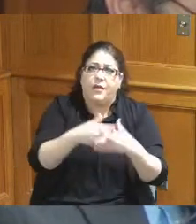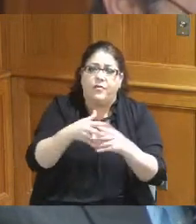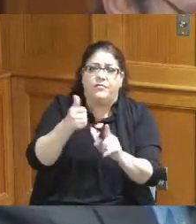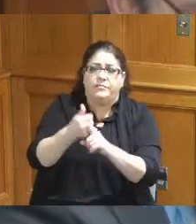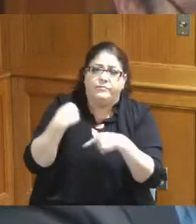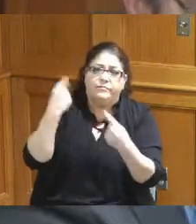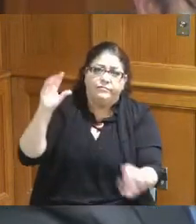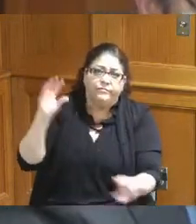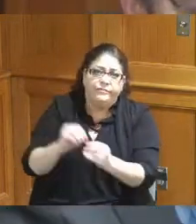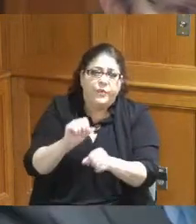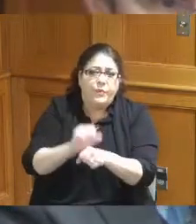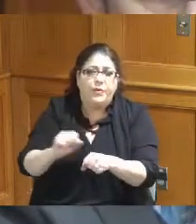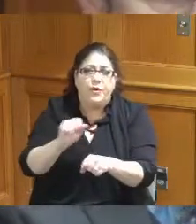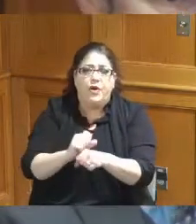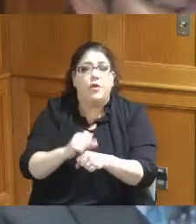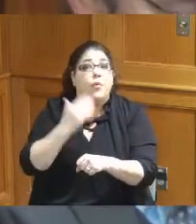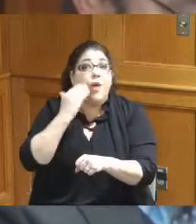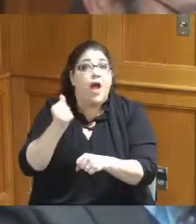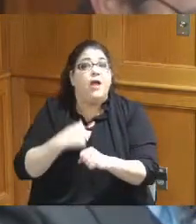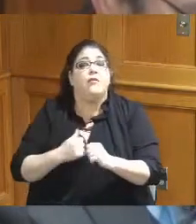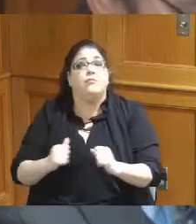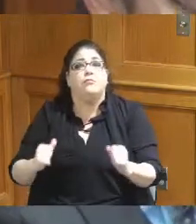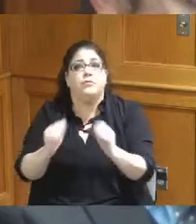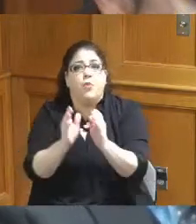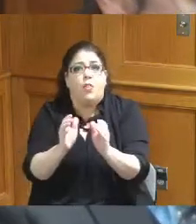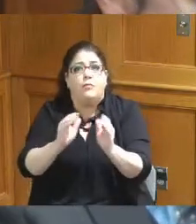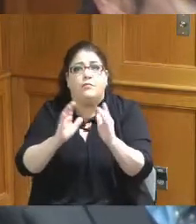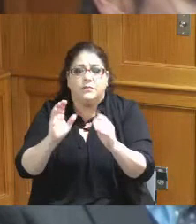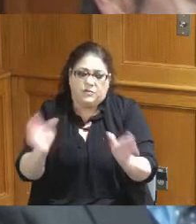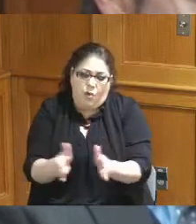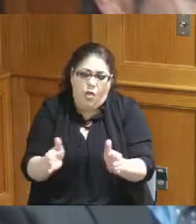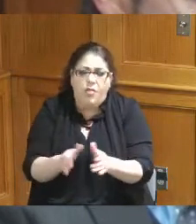has been doing to promote small businesses in the community so I was happy to represent